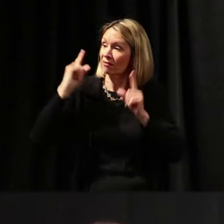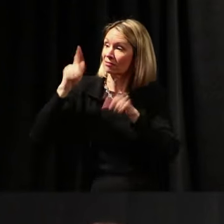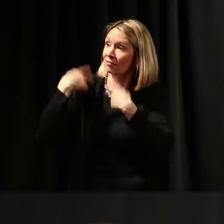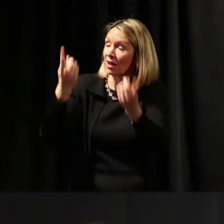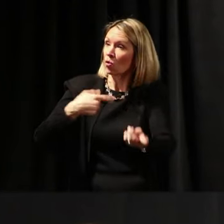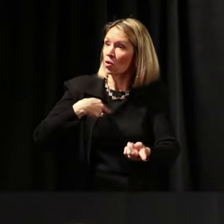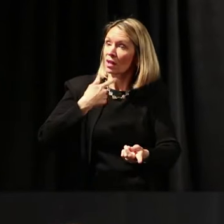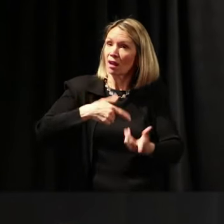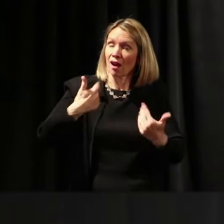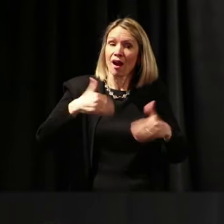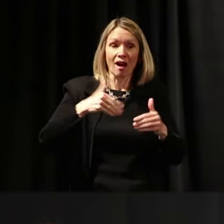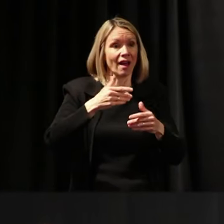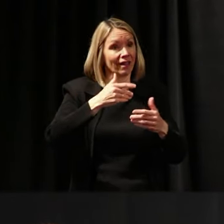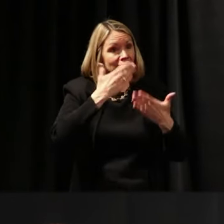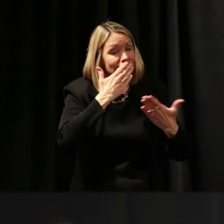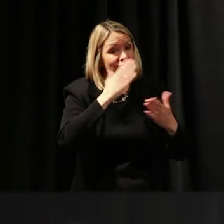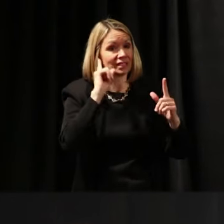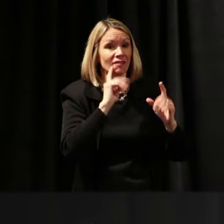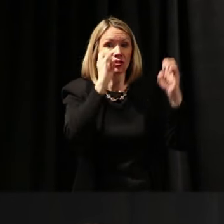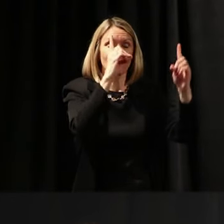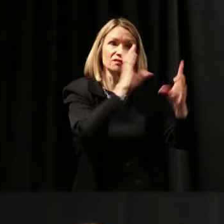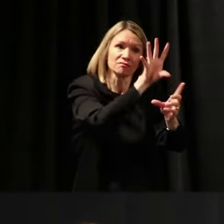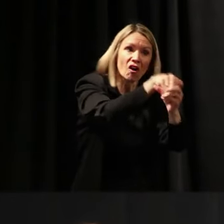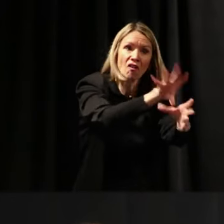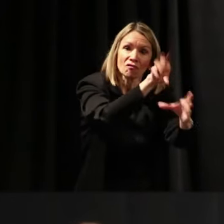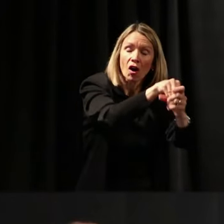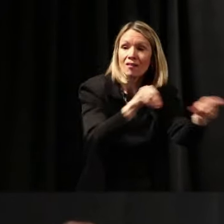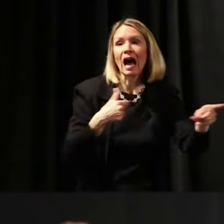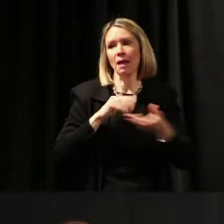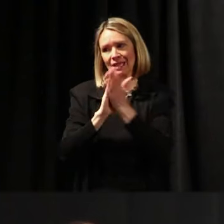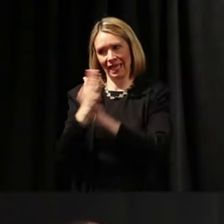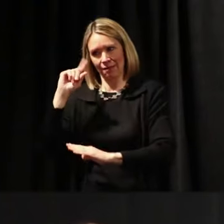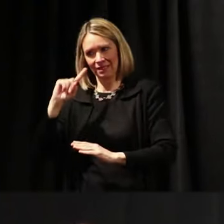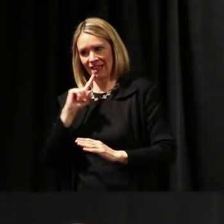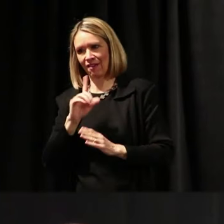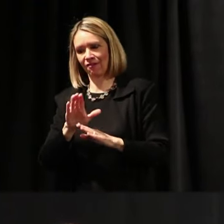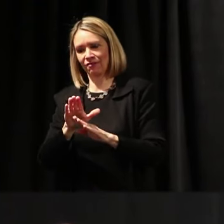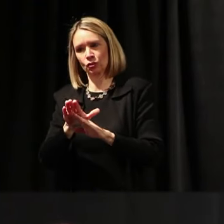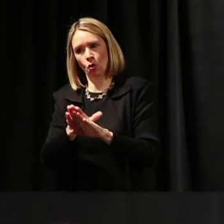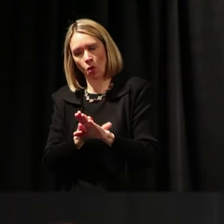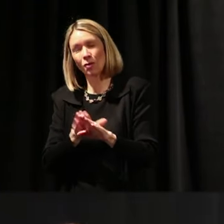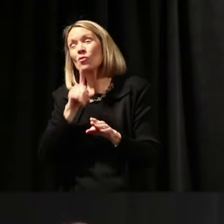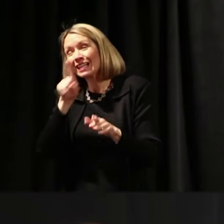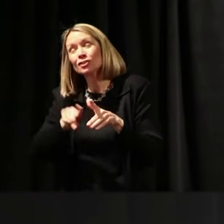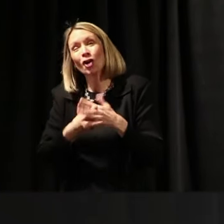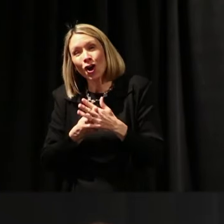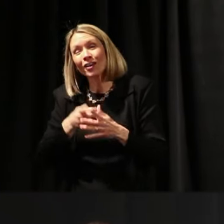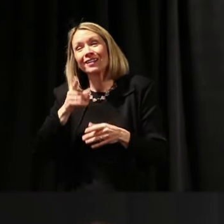I became deaf myself very slowly. Well, actually, it wasn't very slow, from age 5 to age 17, I went profound.